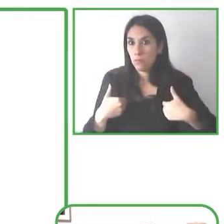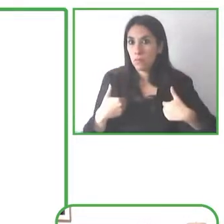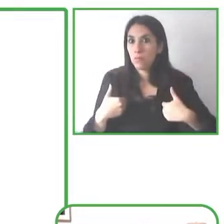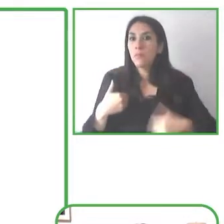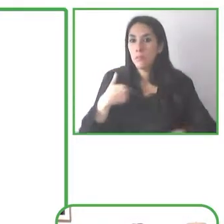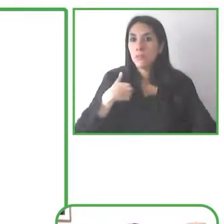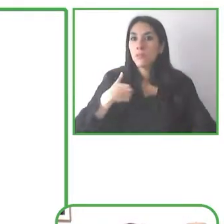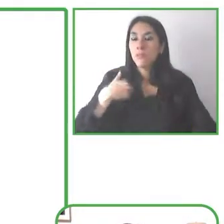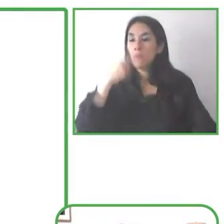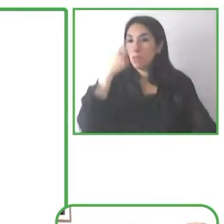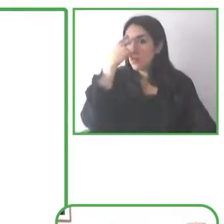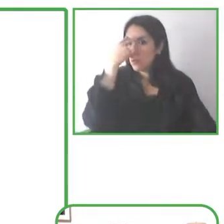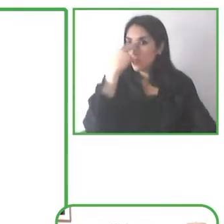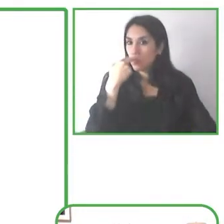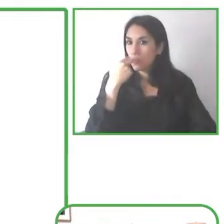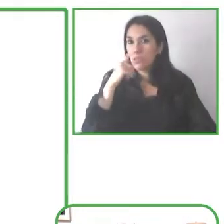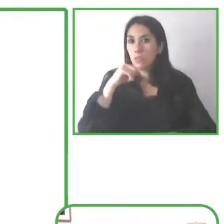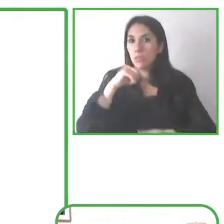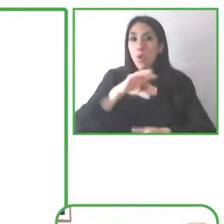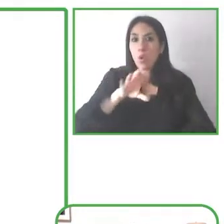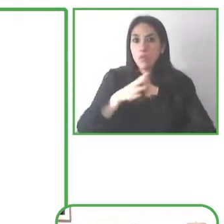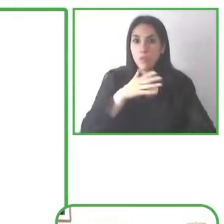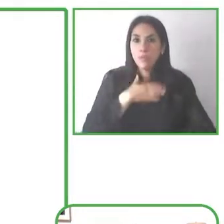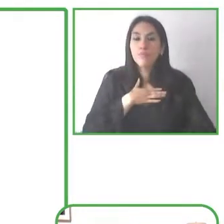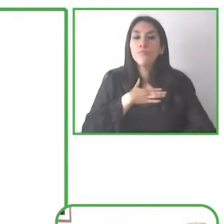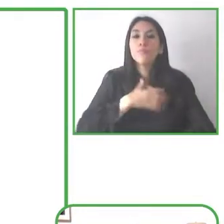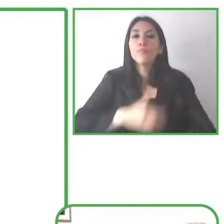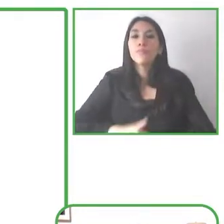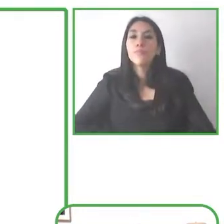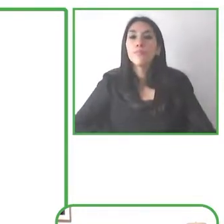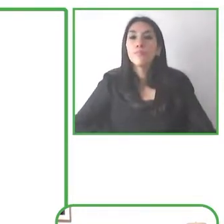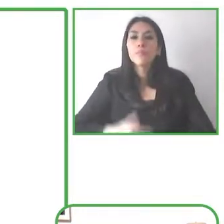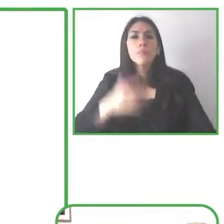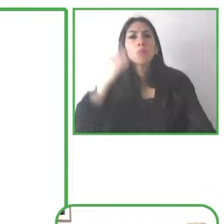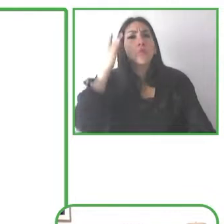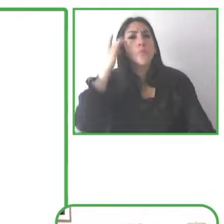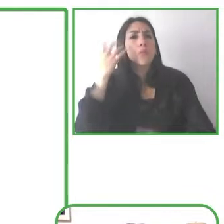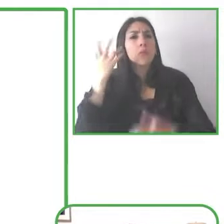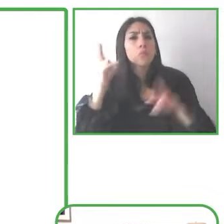10 and then to my right eye when I was 14 and at that point it was right before I was